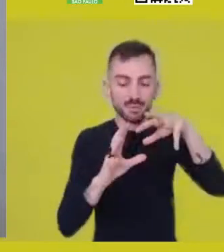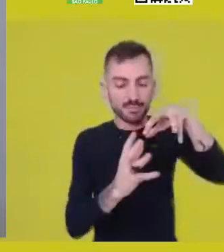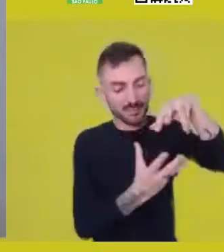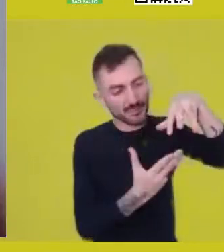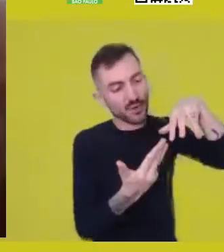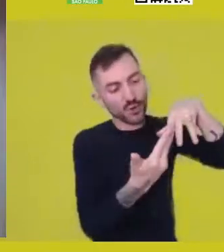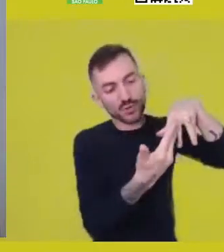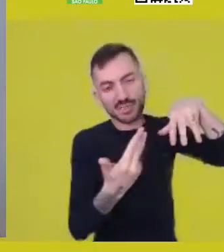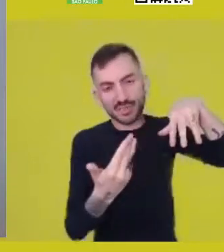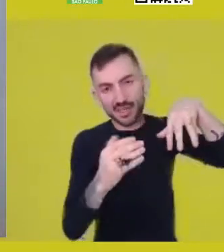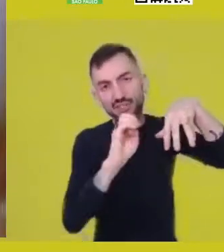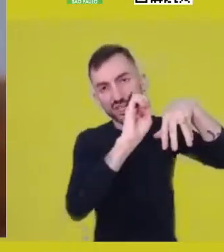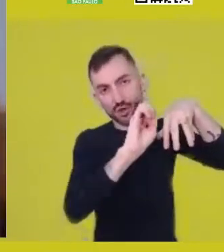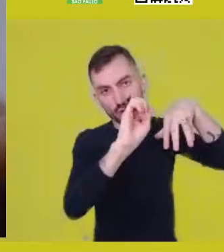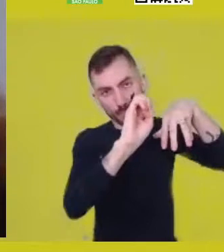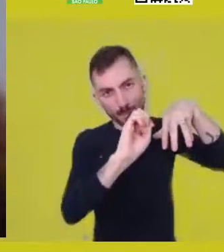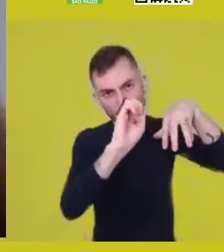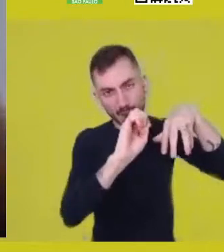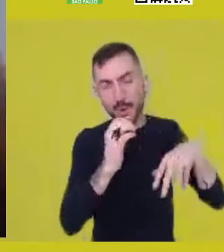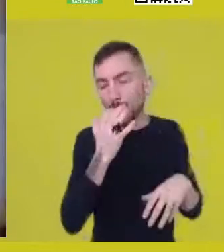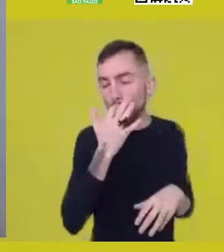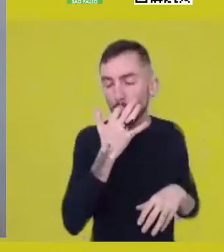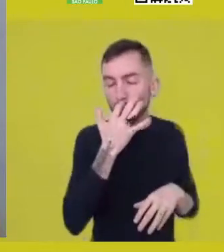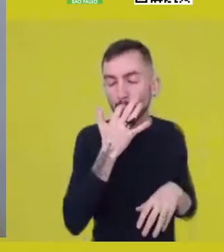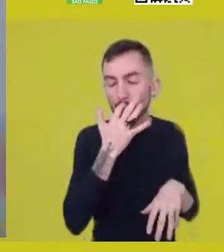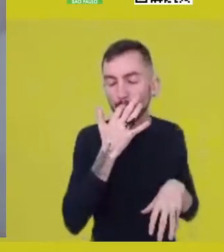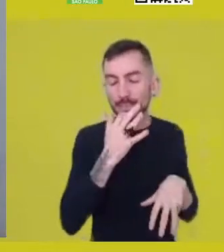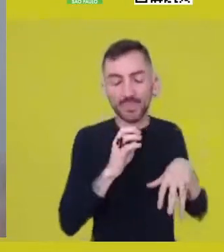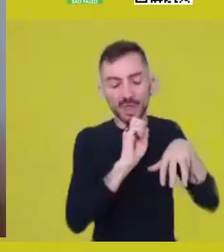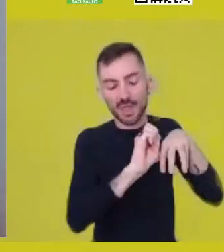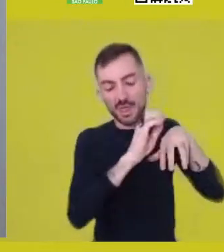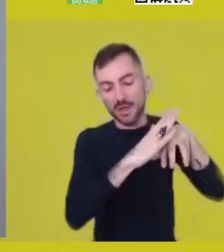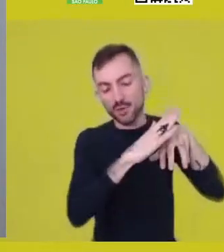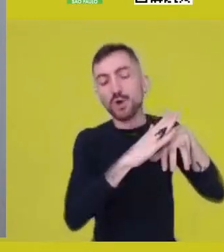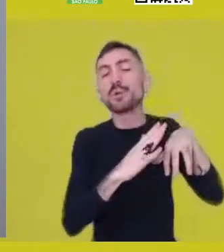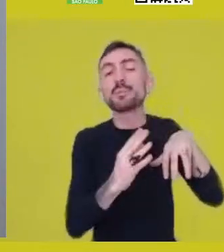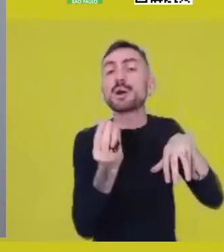already supposed from this separation